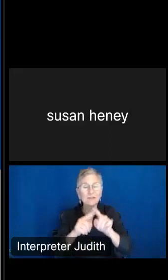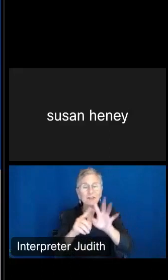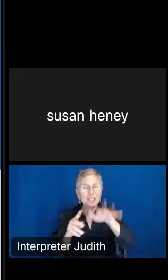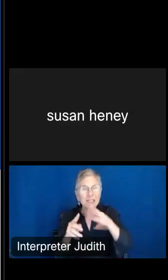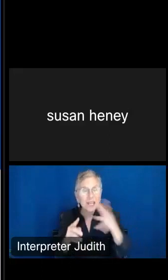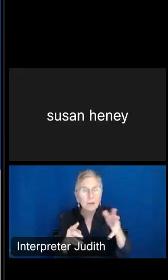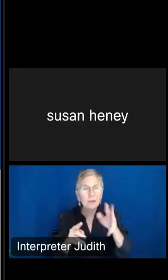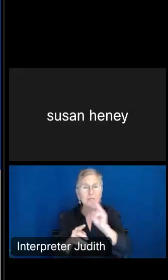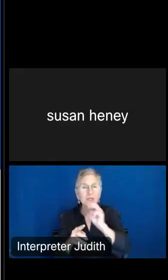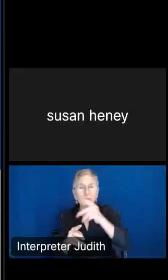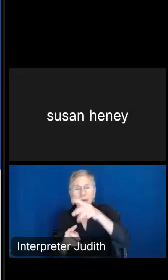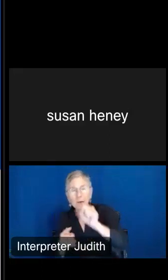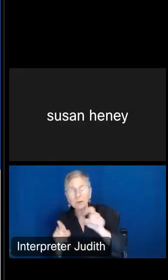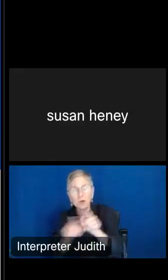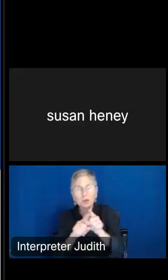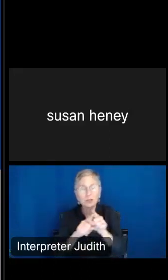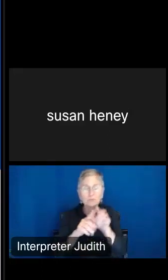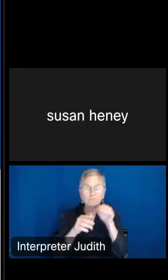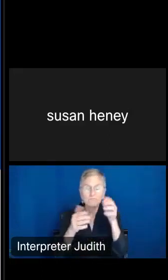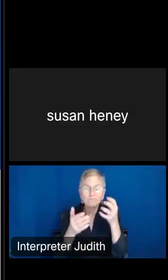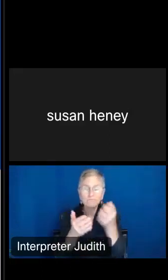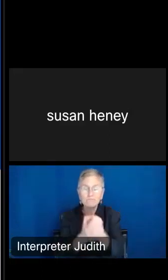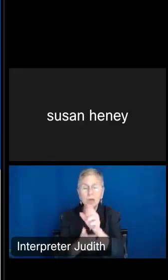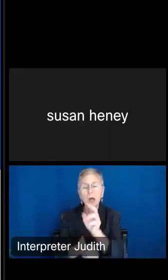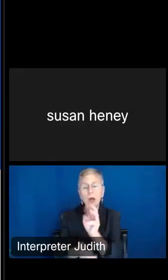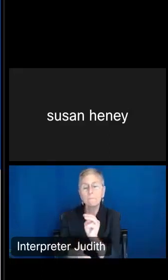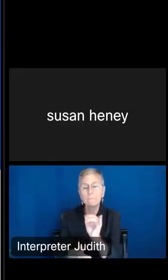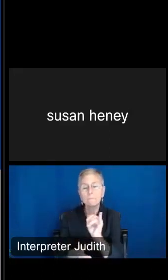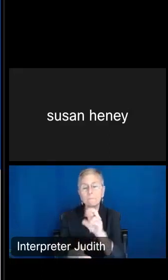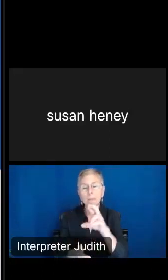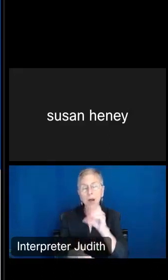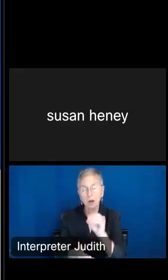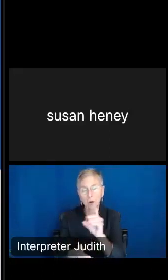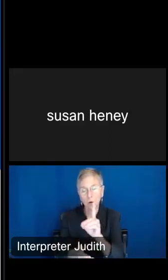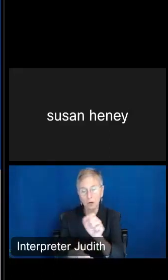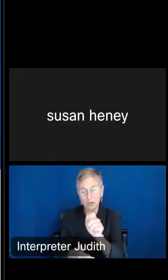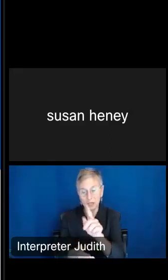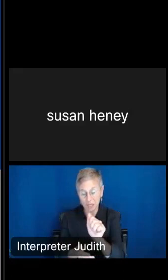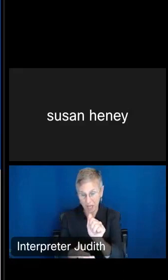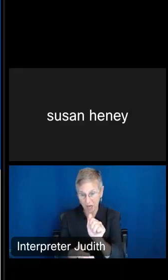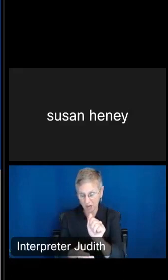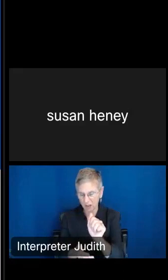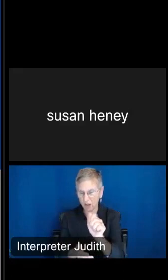you can also access the microdata tool that Kira will demonstrate later on today, but